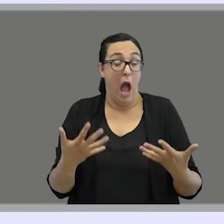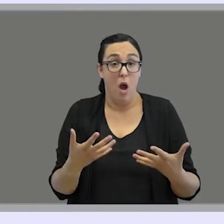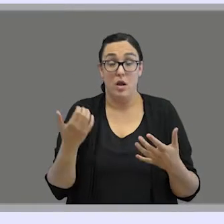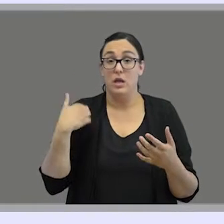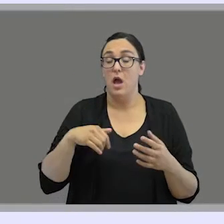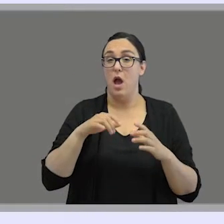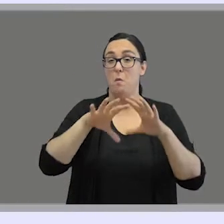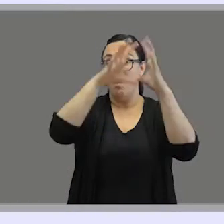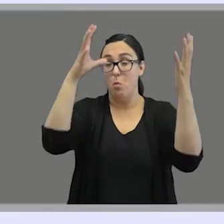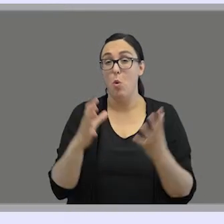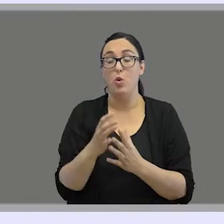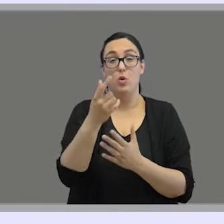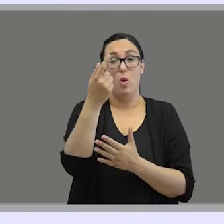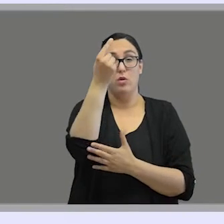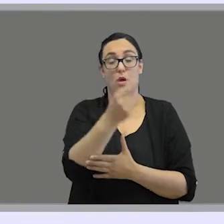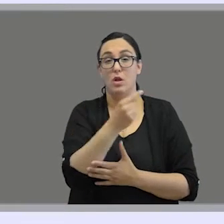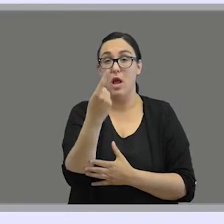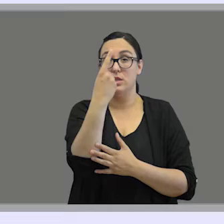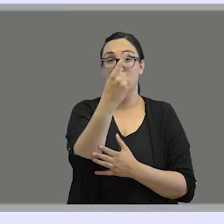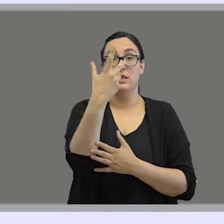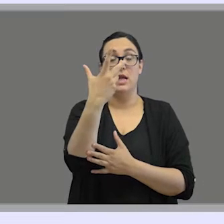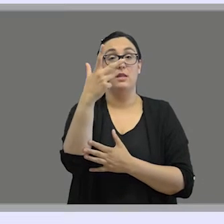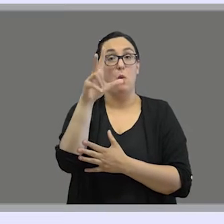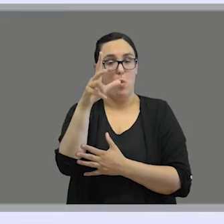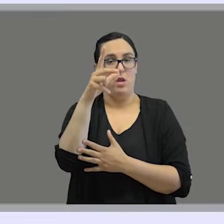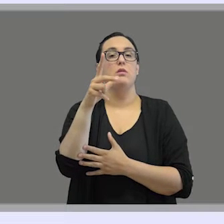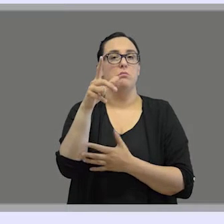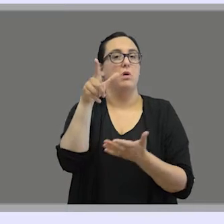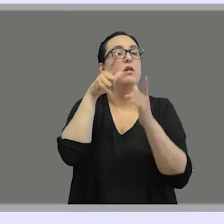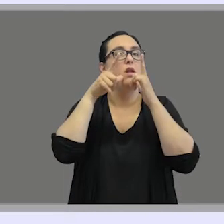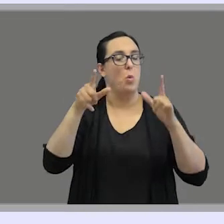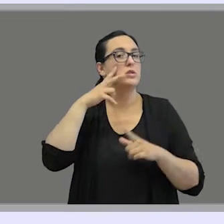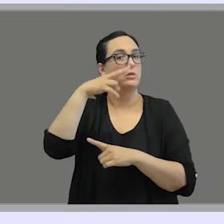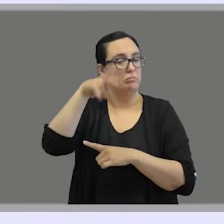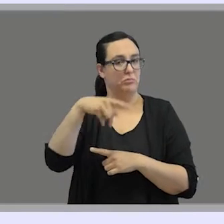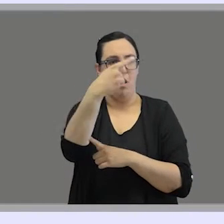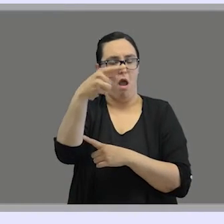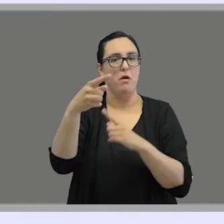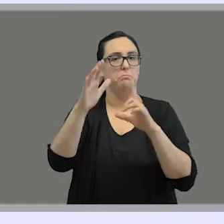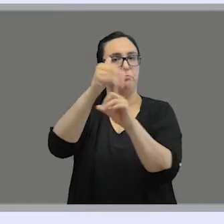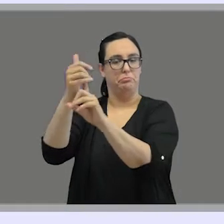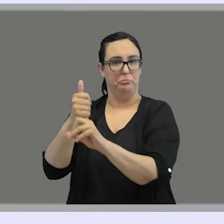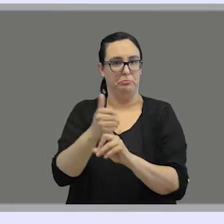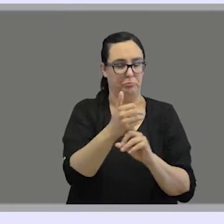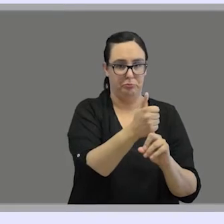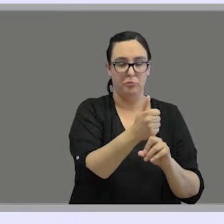138 different national sign languages and they have been included in Ethnologue,